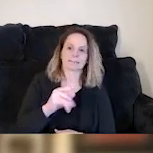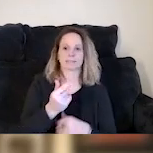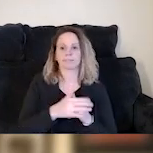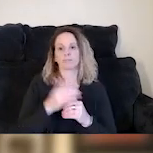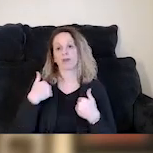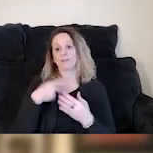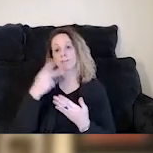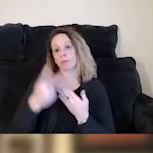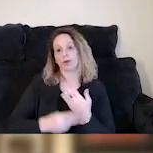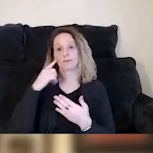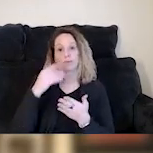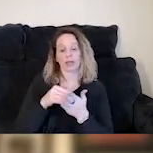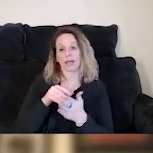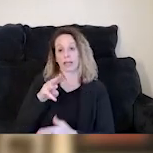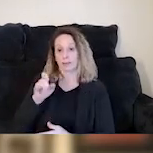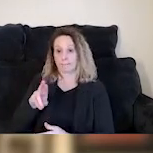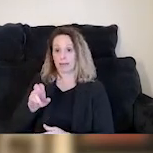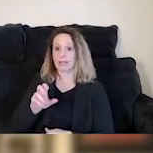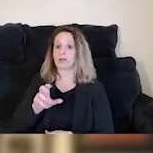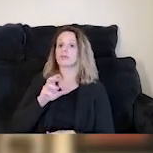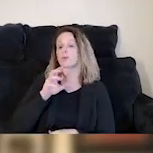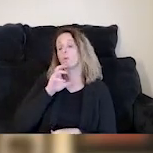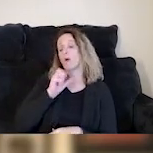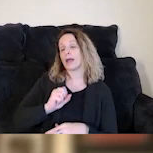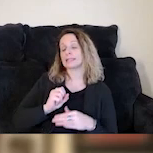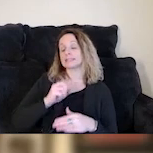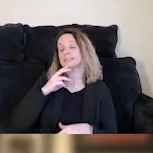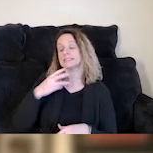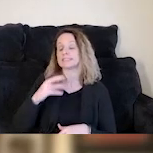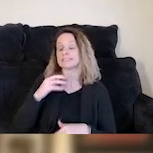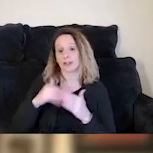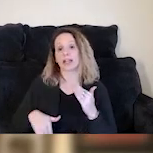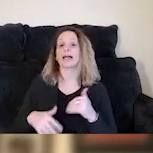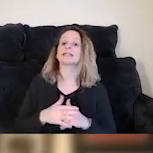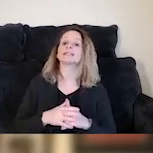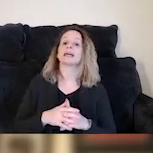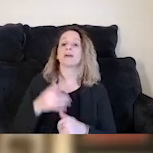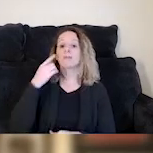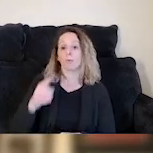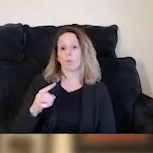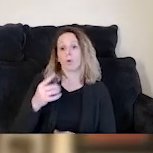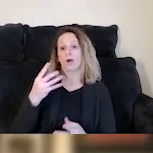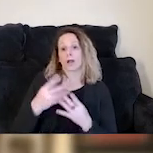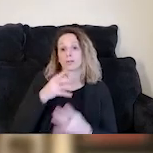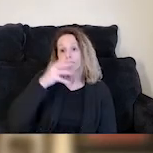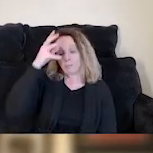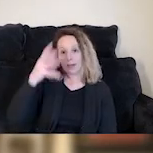for, again, minors or people under the age of 16 that's specific for children with incarcerated parents. And so, that is actually a job.